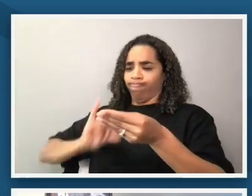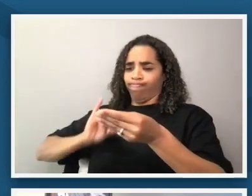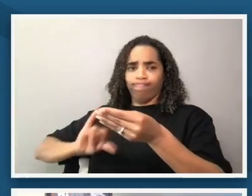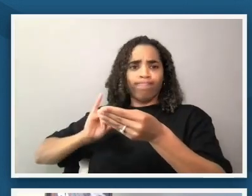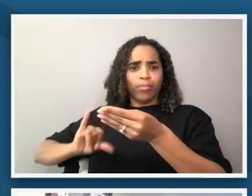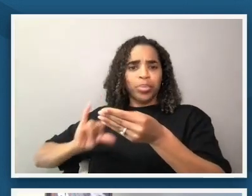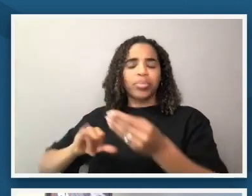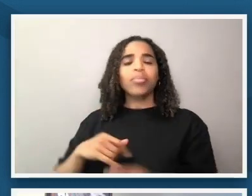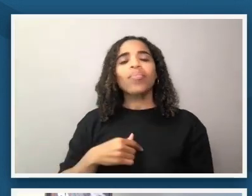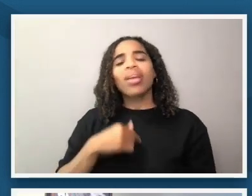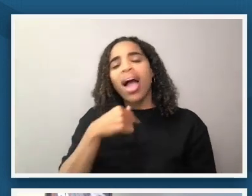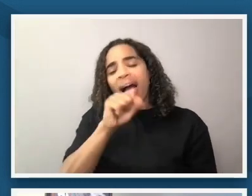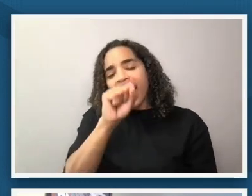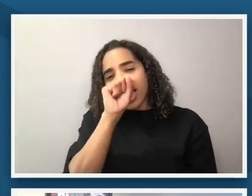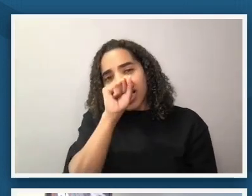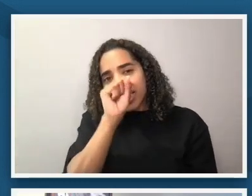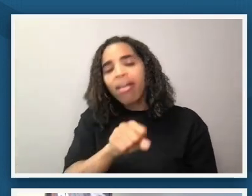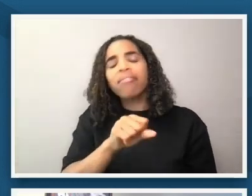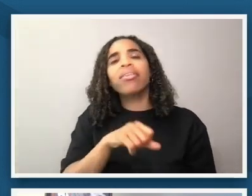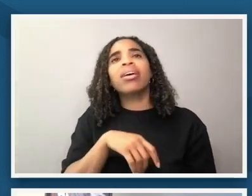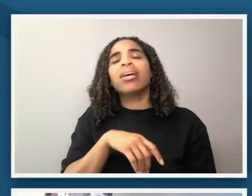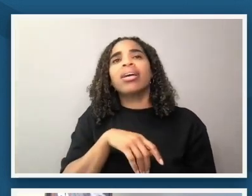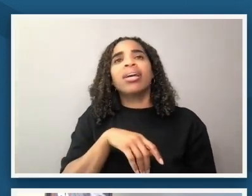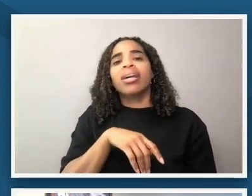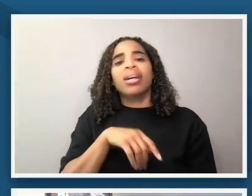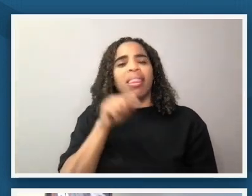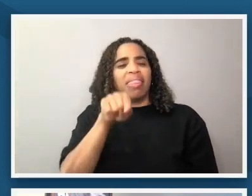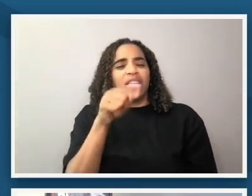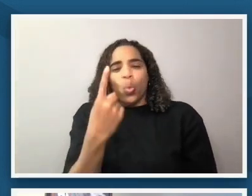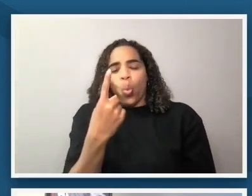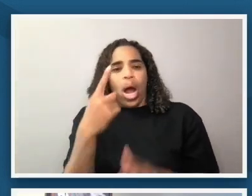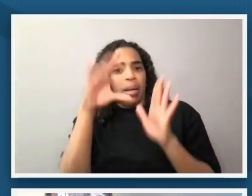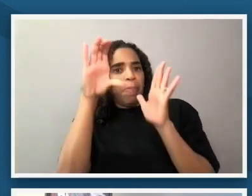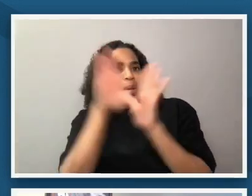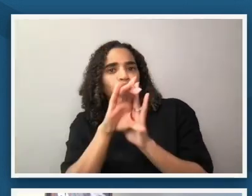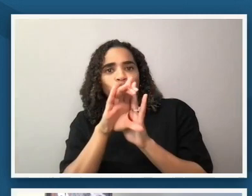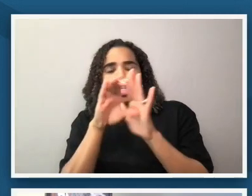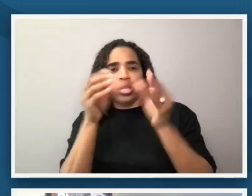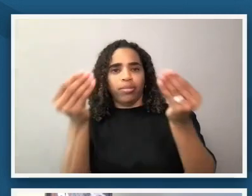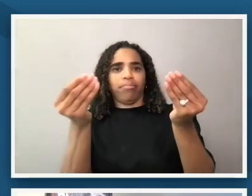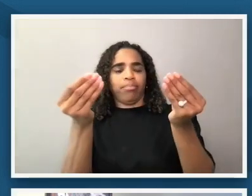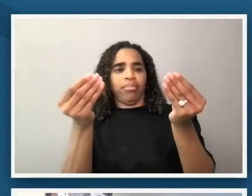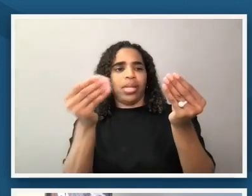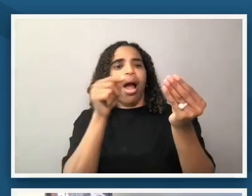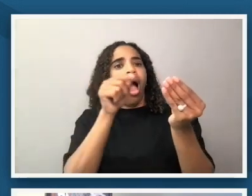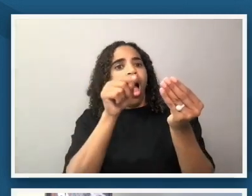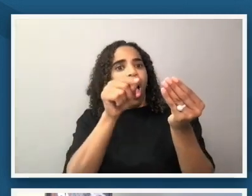we take one medium of photography and we